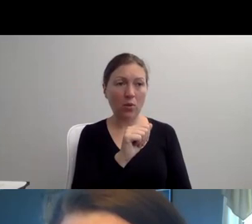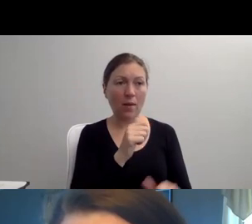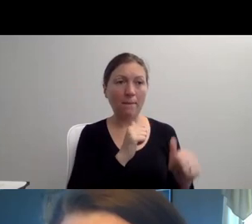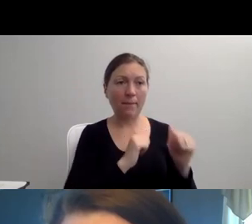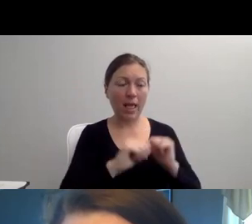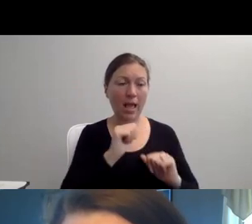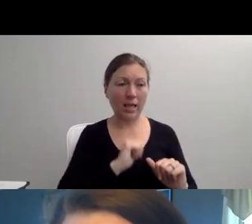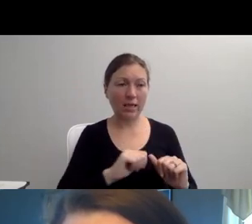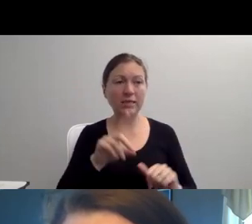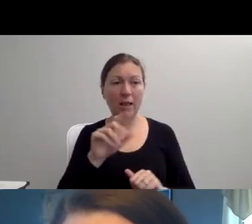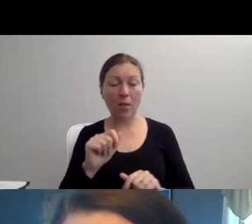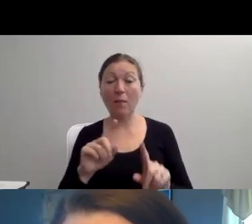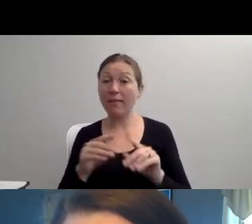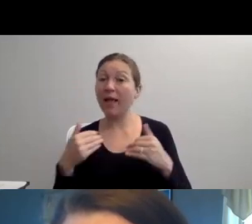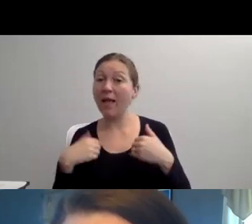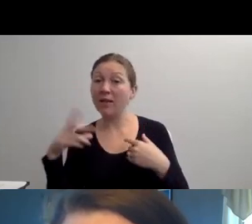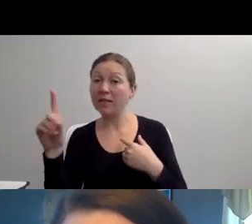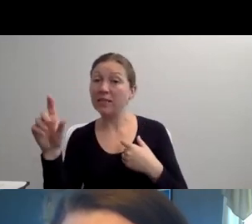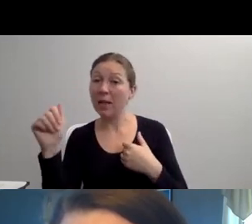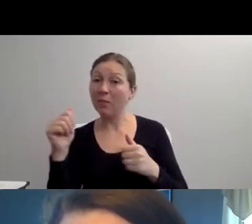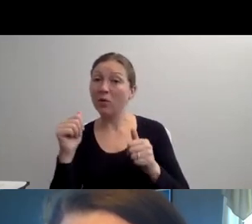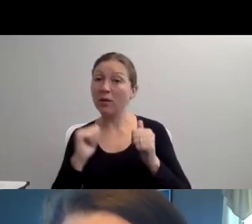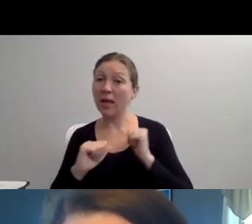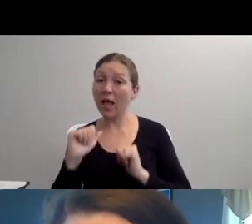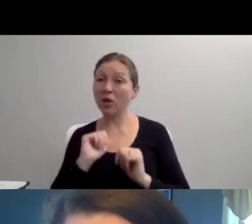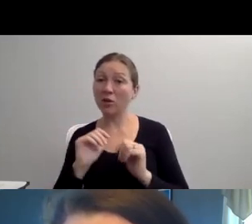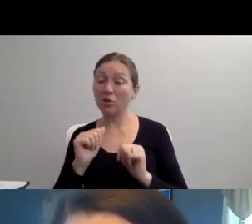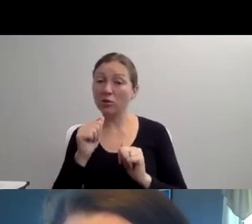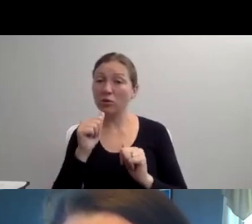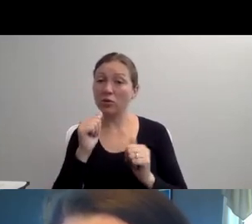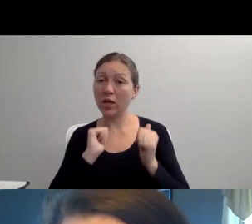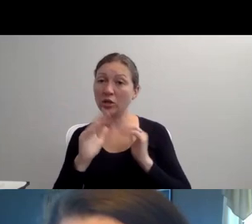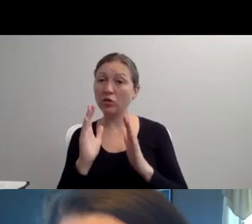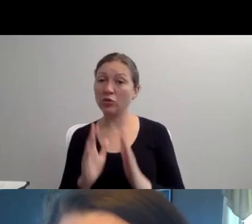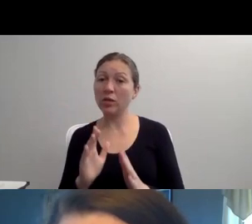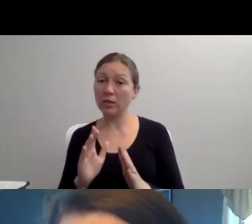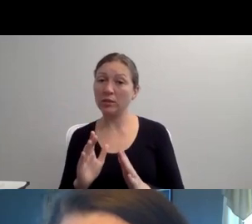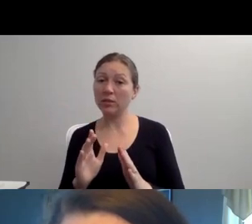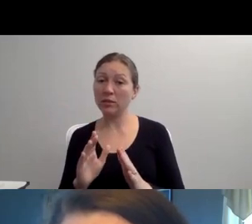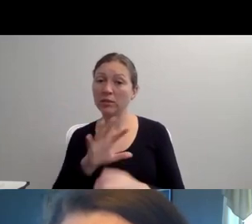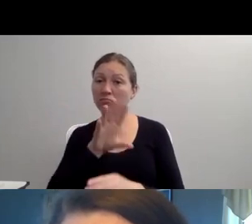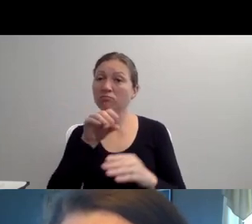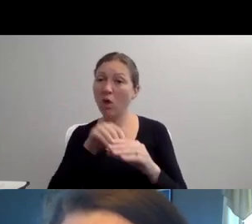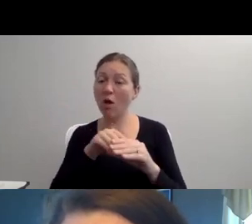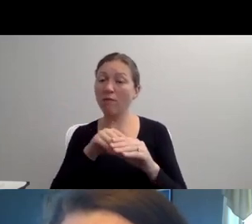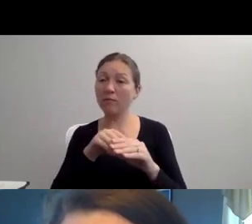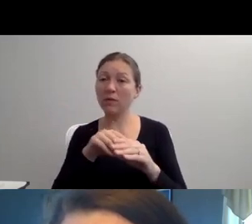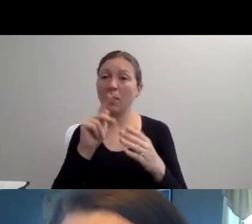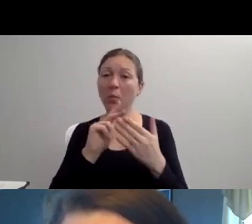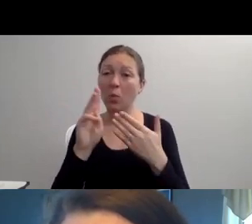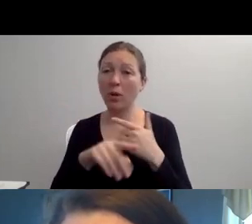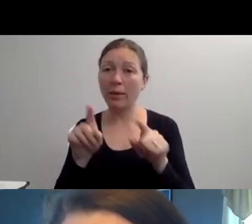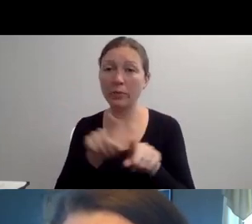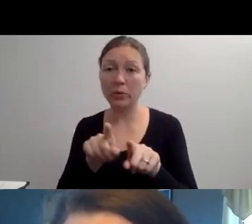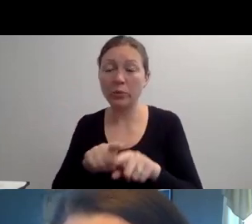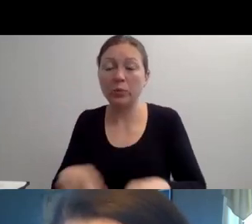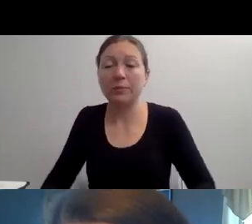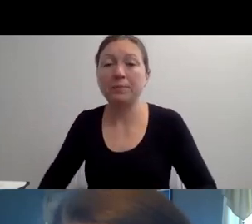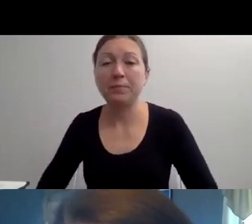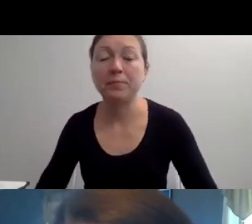I THINK IT IS BECAUSE UNLESS YOU WORK ALONGSIDE SOMEONE WHO HAS A DISABILITY OR YOU HAVE SOMEBODY